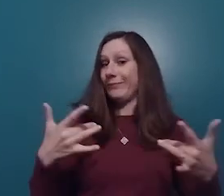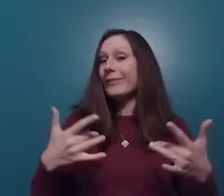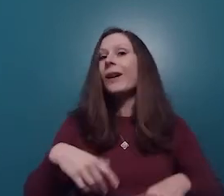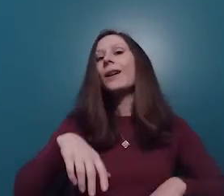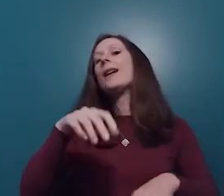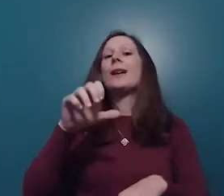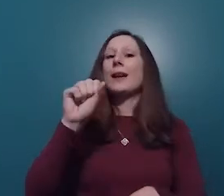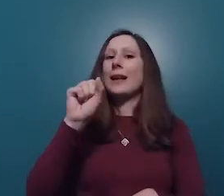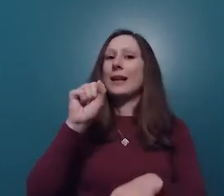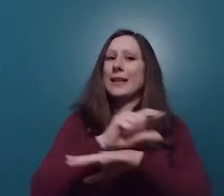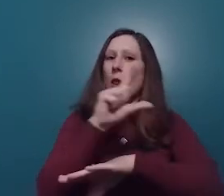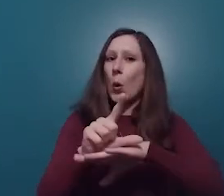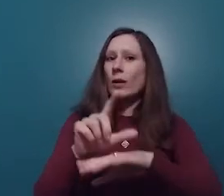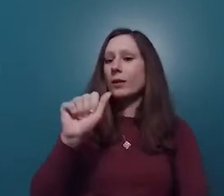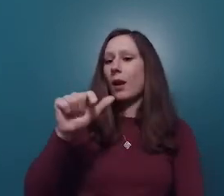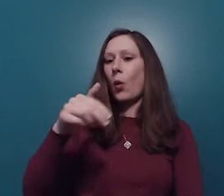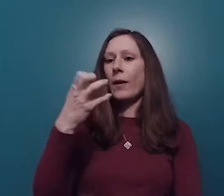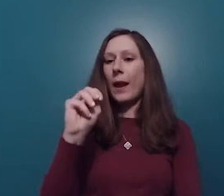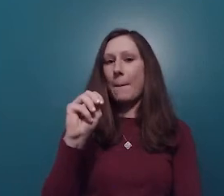the St.Louis Aquarium at Union Station.